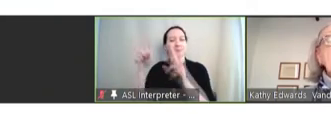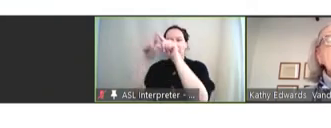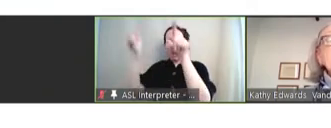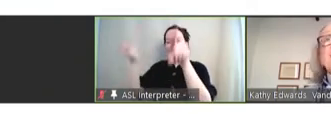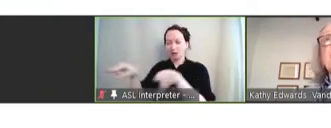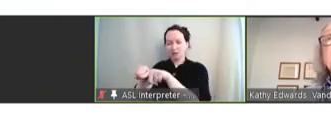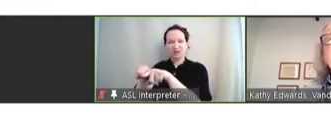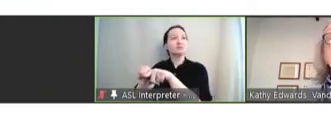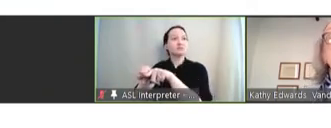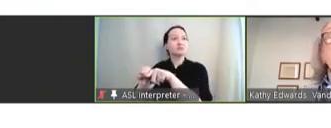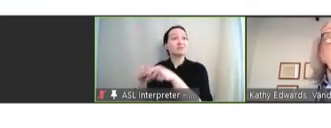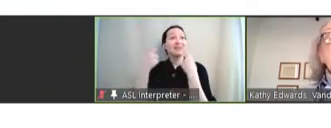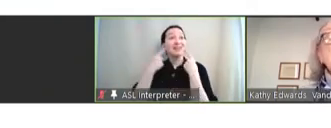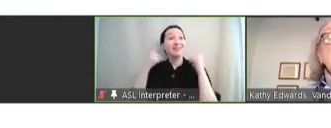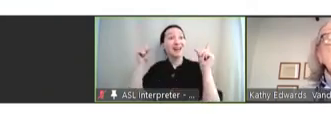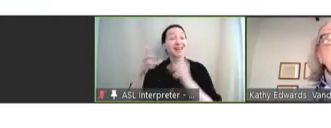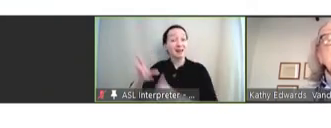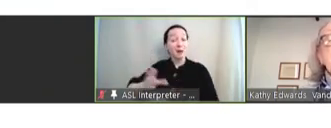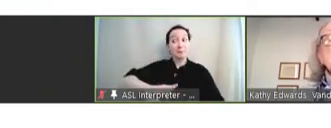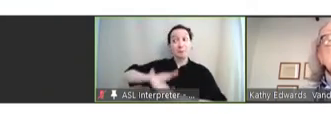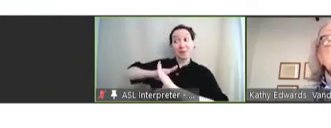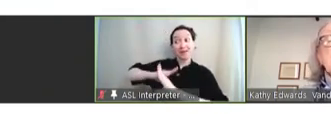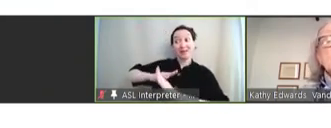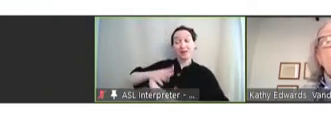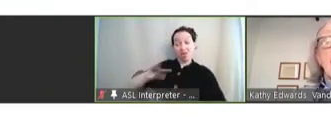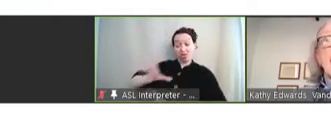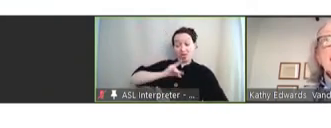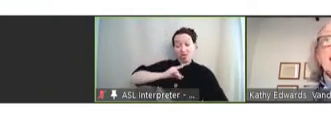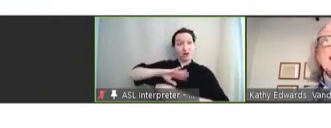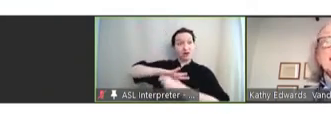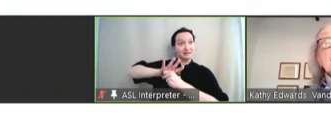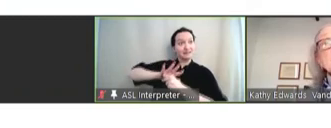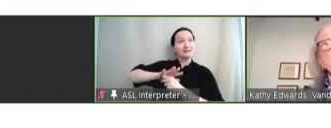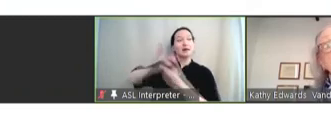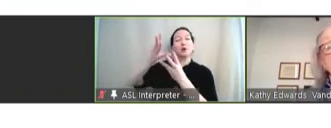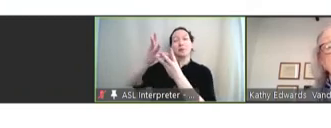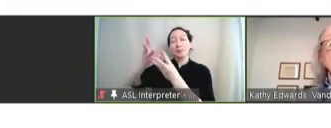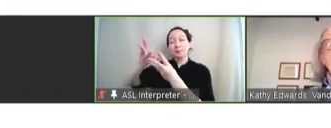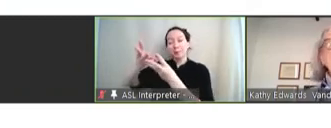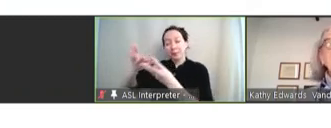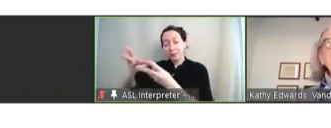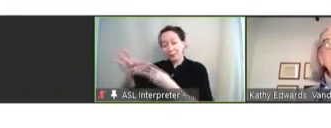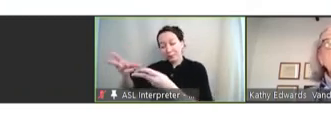that the effectiveness for prevention of infection does wane, is boosted by the booster,